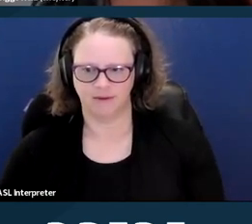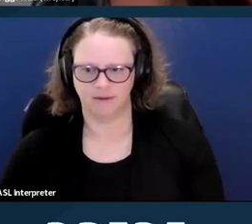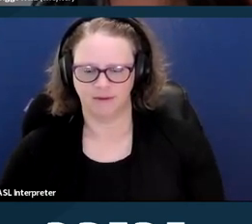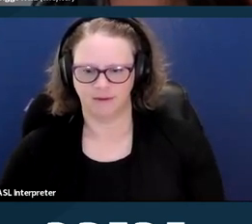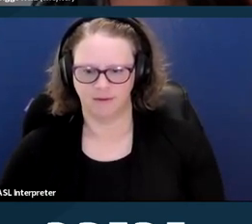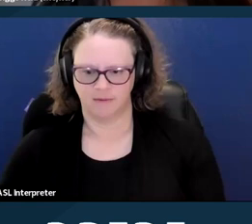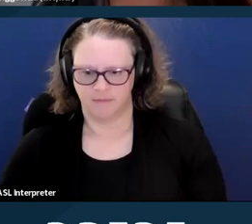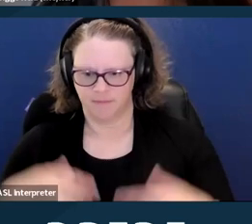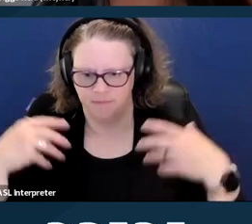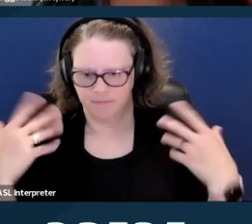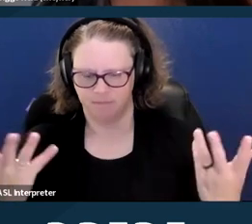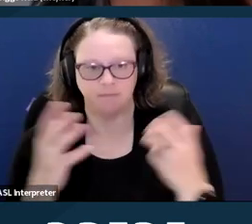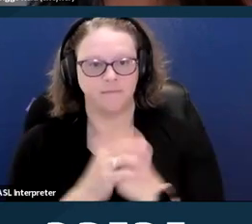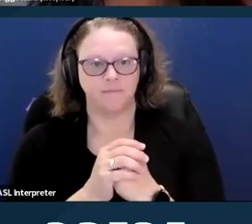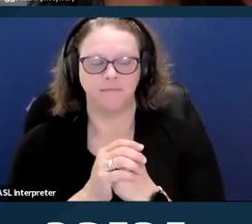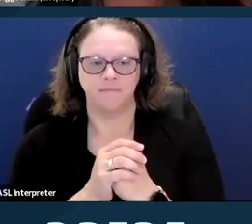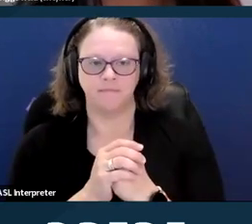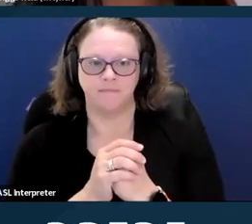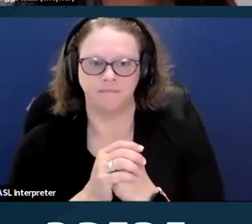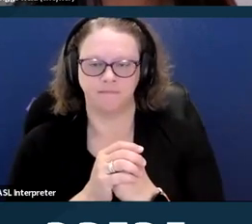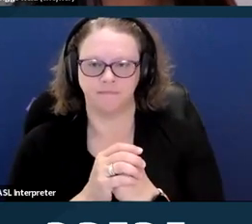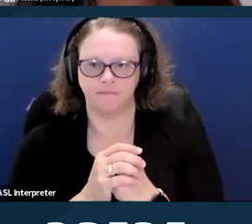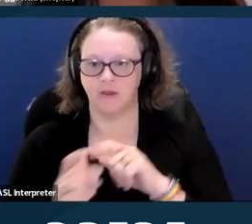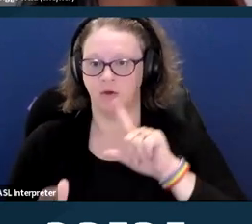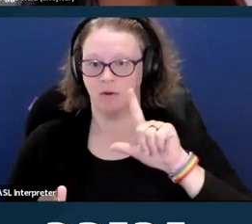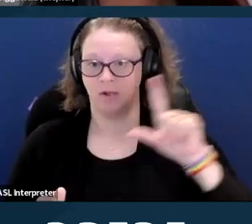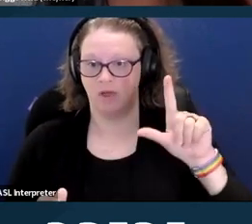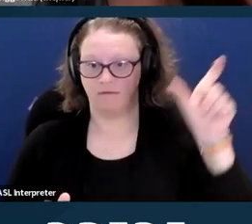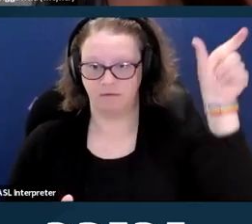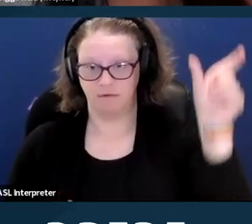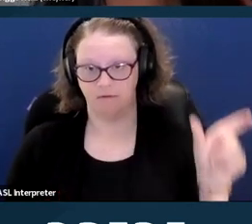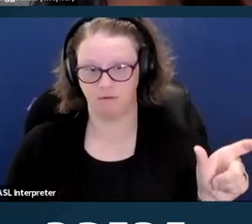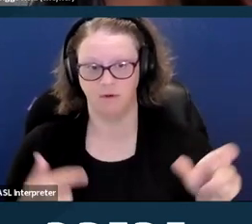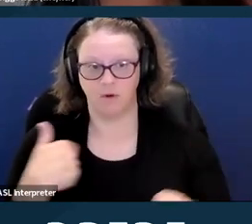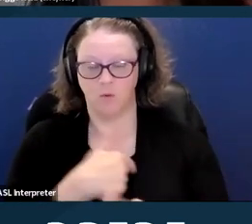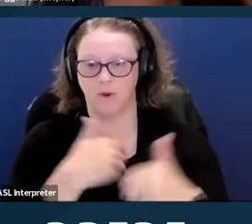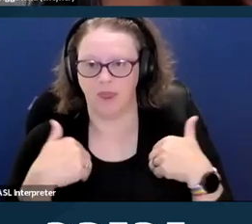So on the left side of the slide, we have person first language.